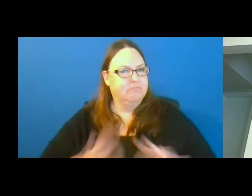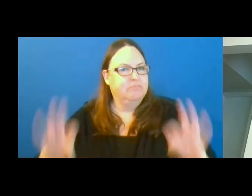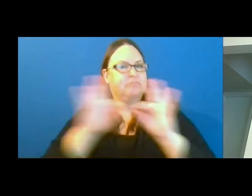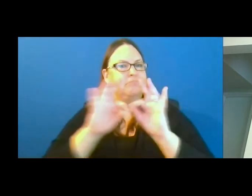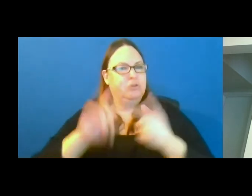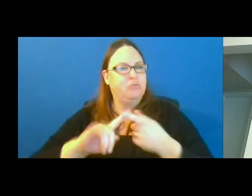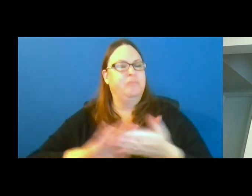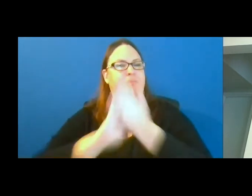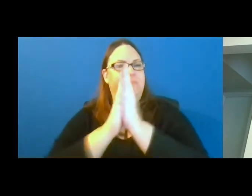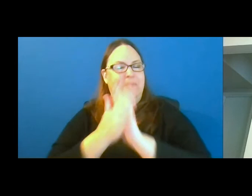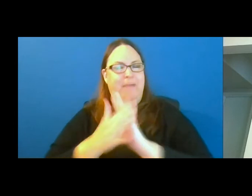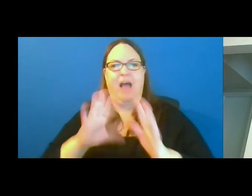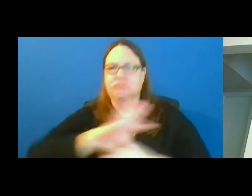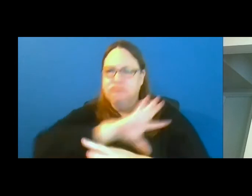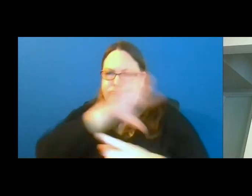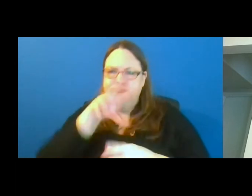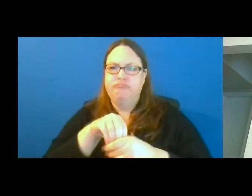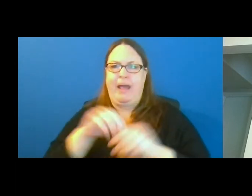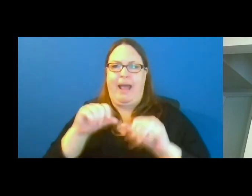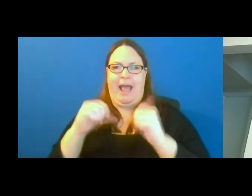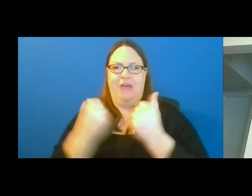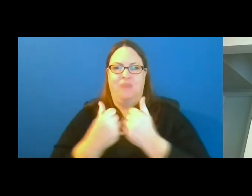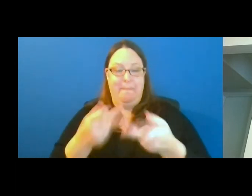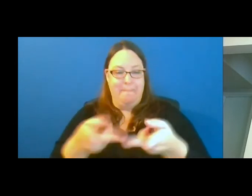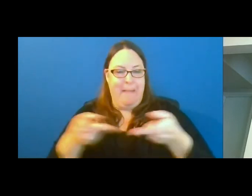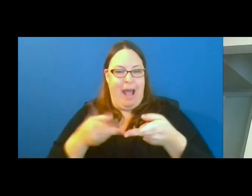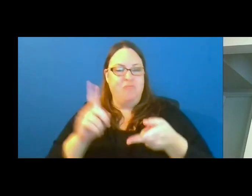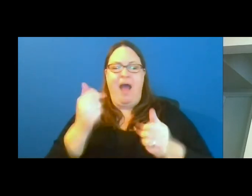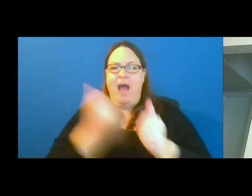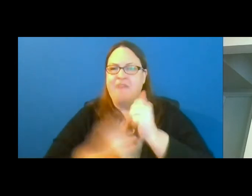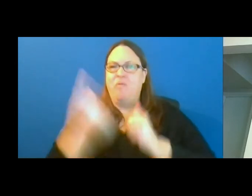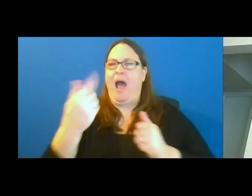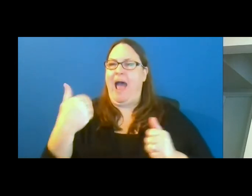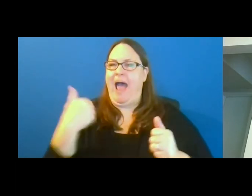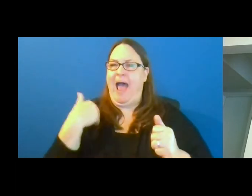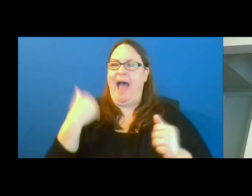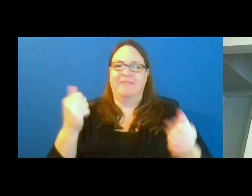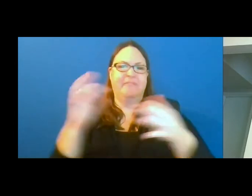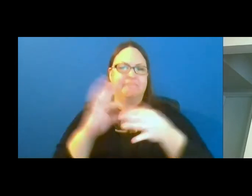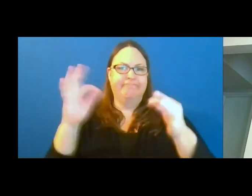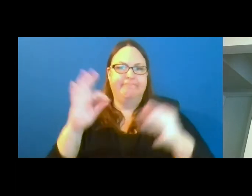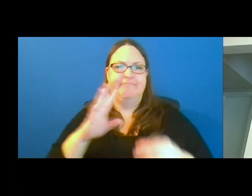an inclusive agency – a space where all people have a voice and an opportunity.